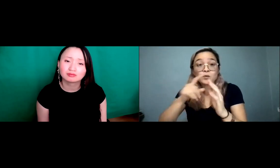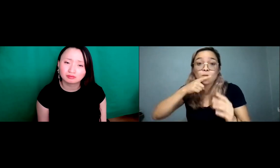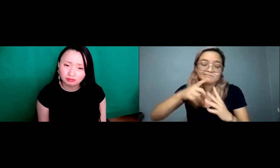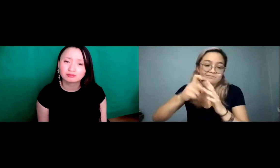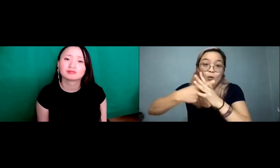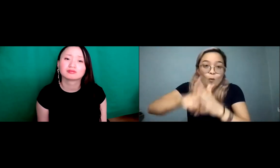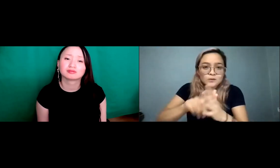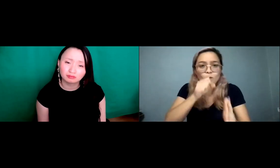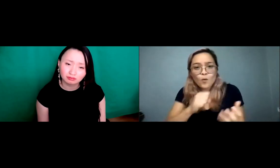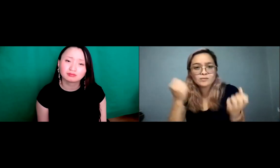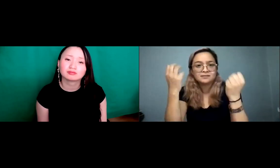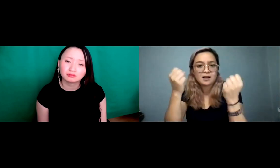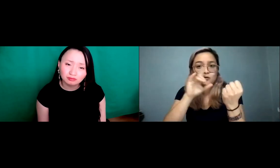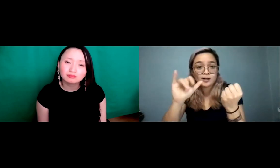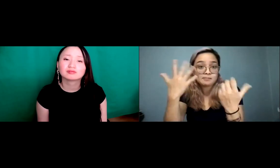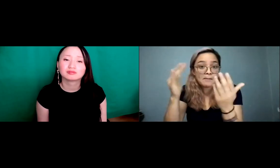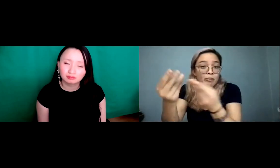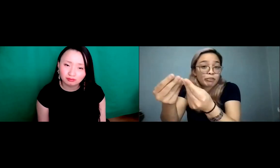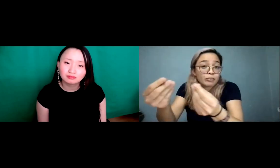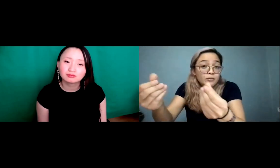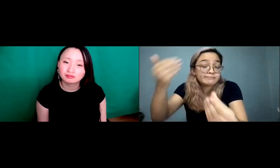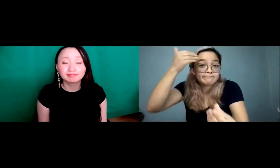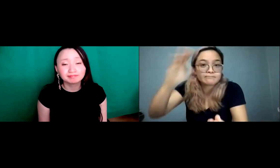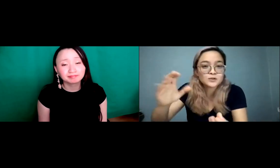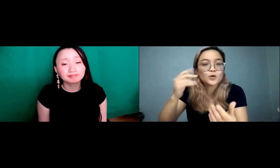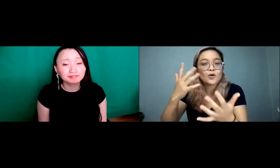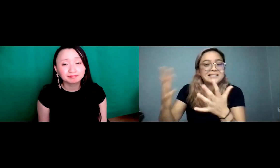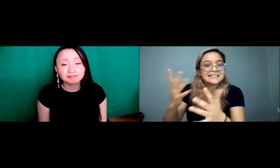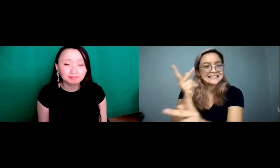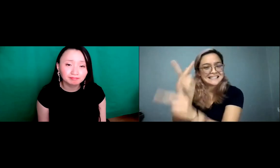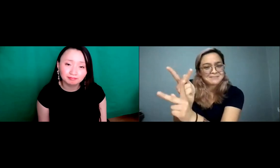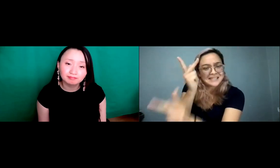have for yourself. You know, because it could be